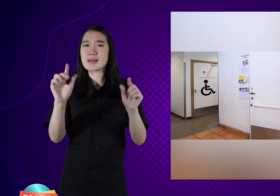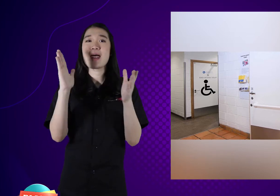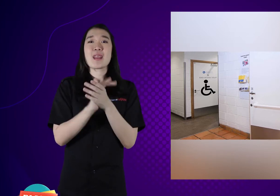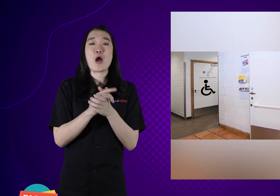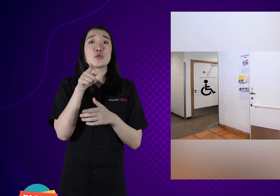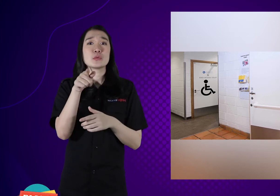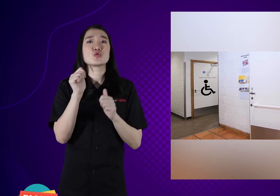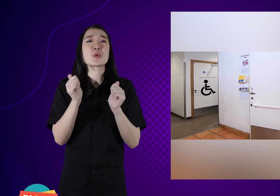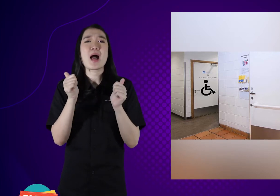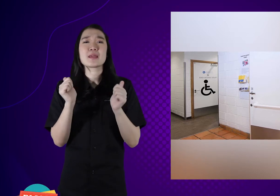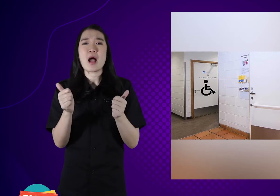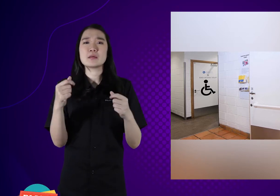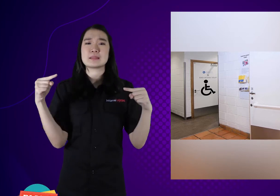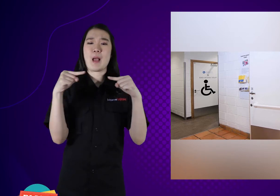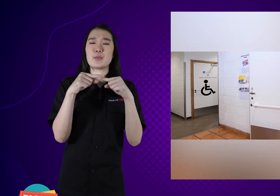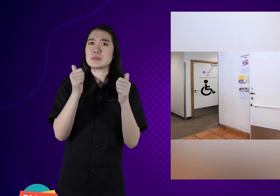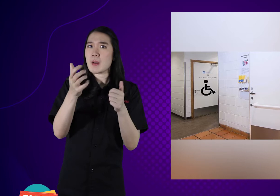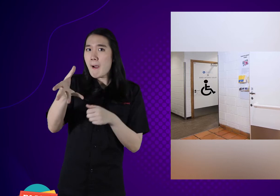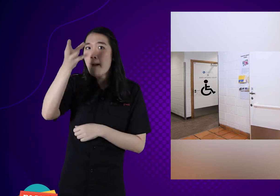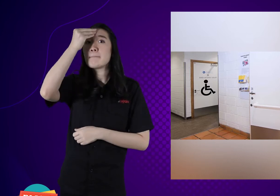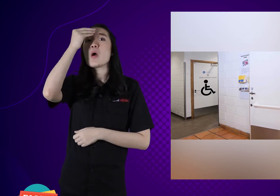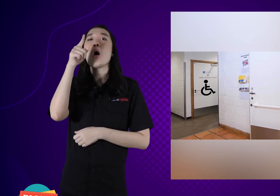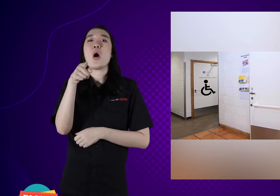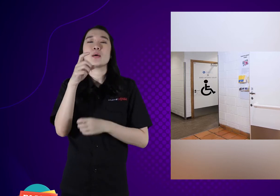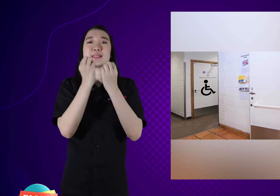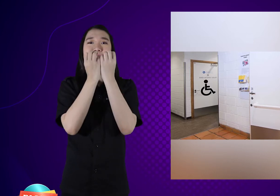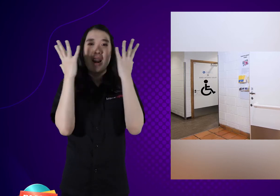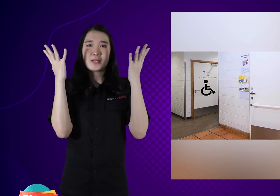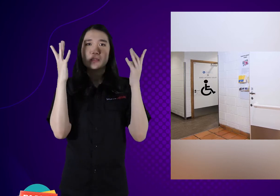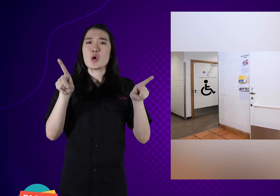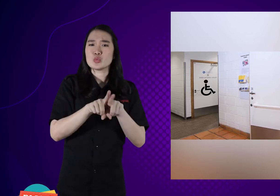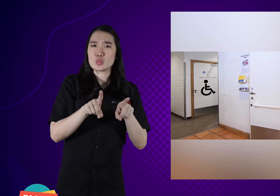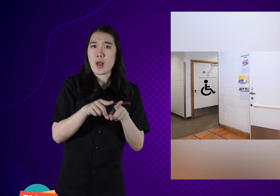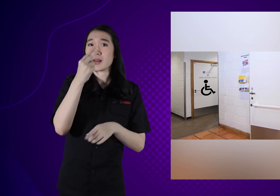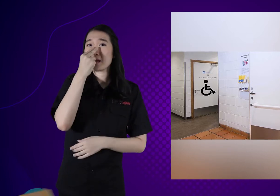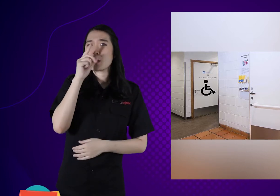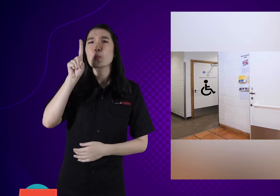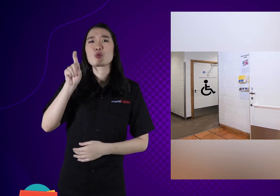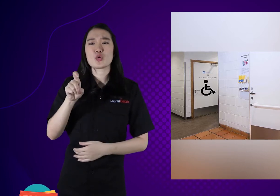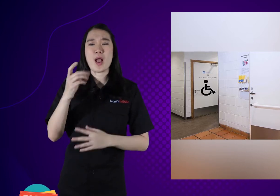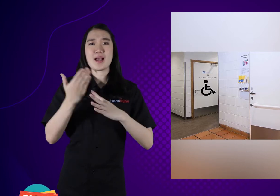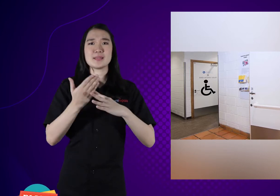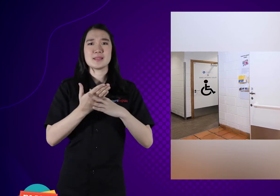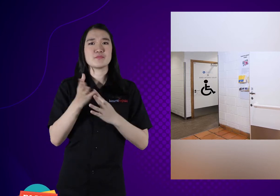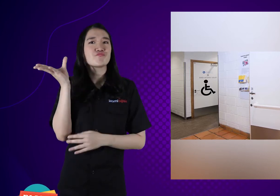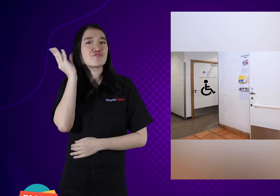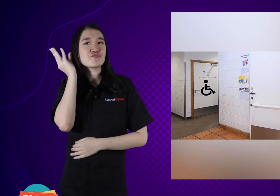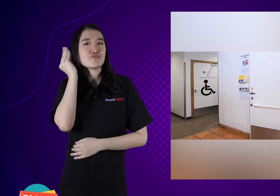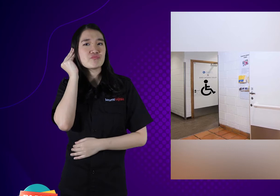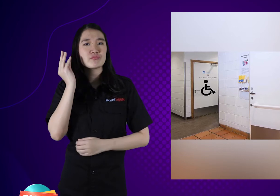so that communication connects and can better understand one another. Then, Netra's friends need voice access.